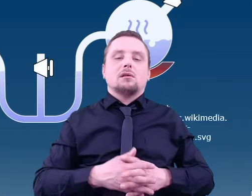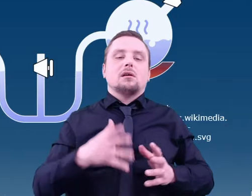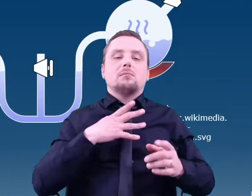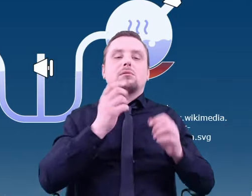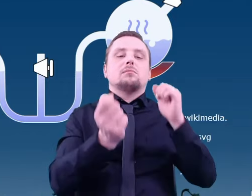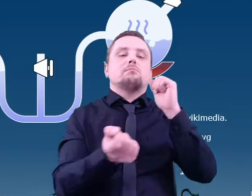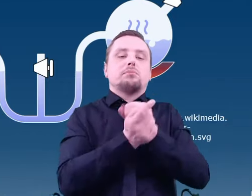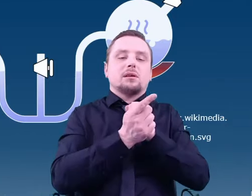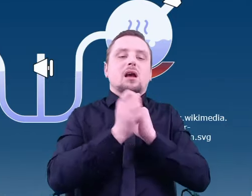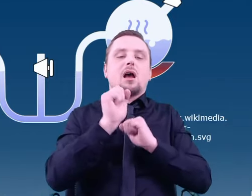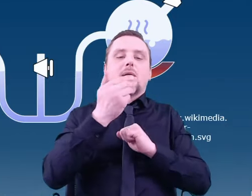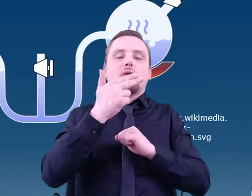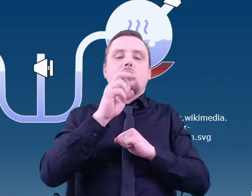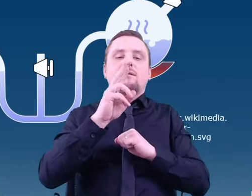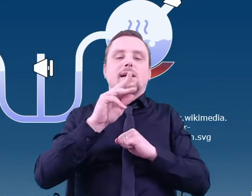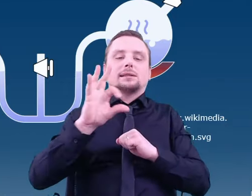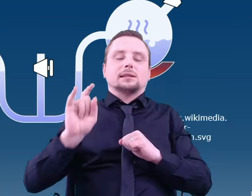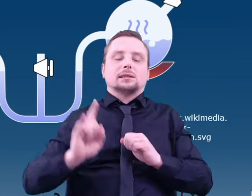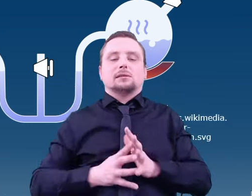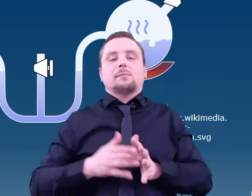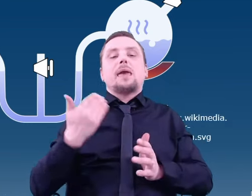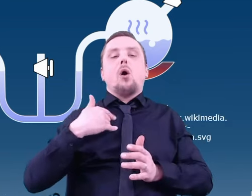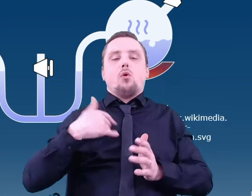After one week, the concoction changed color to brown